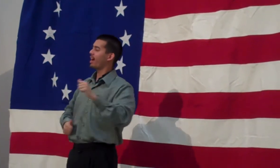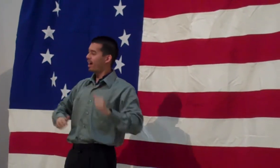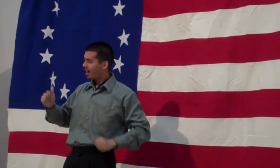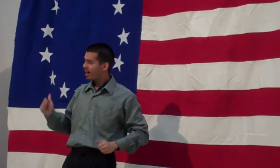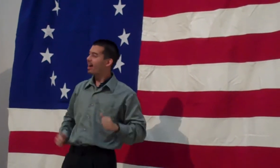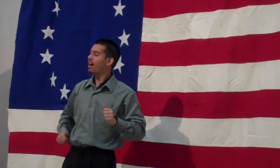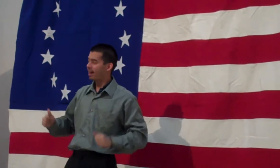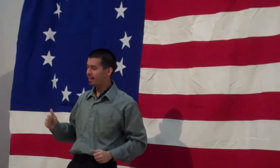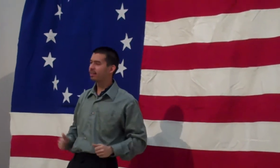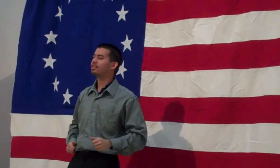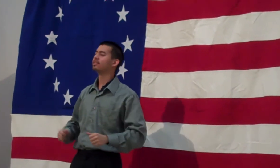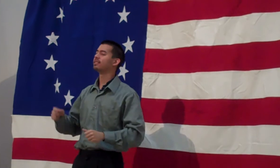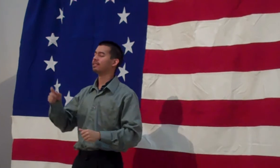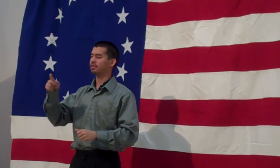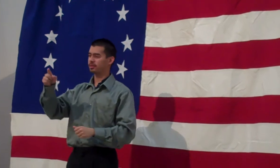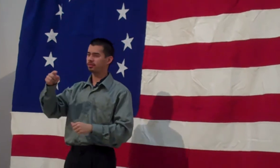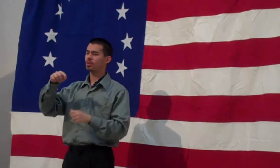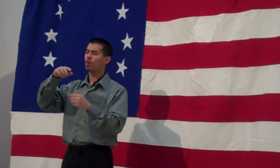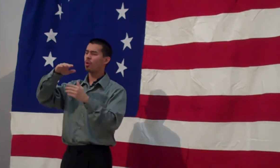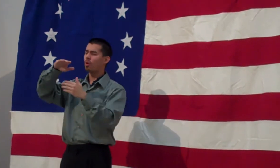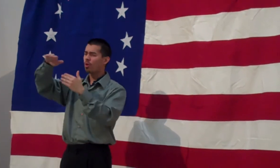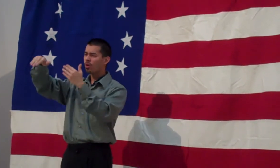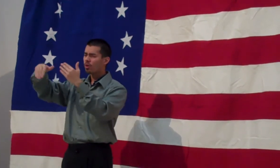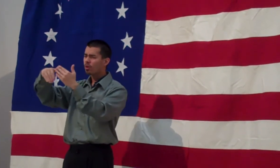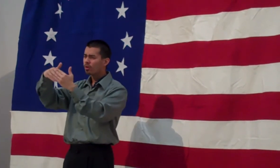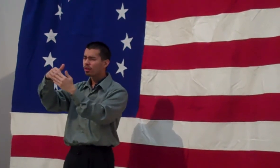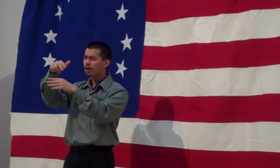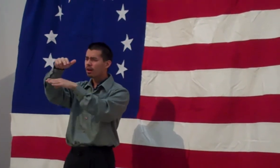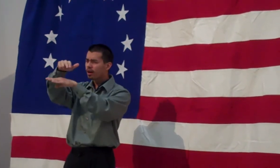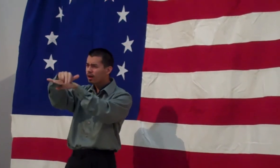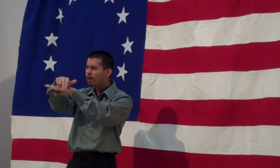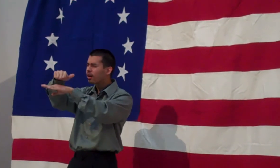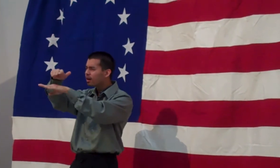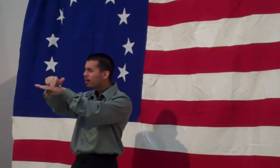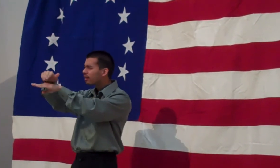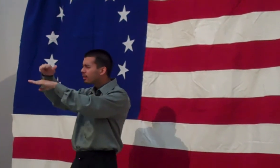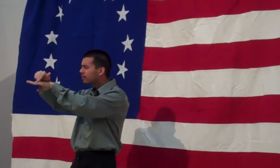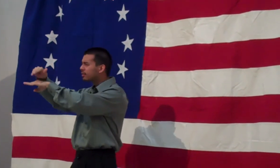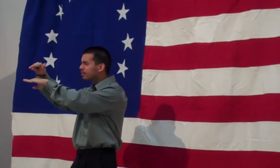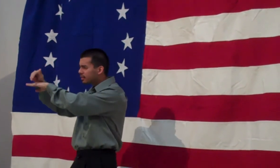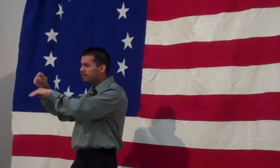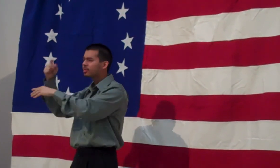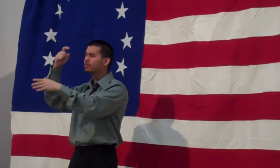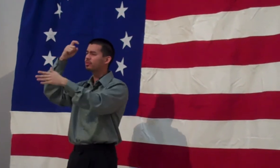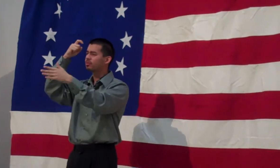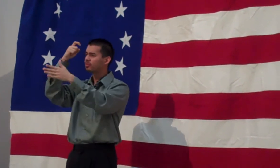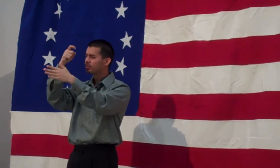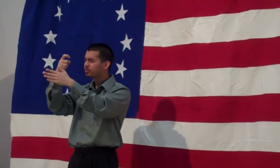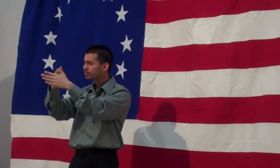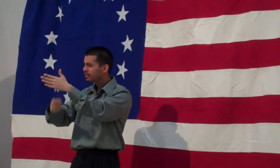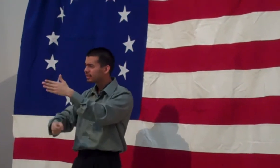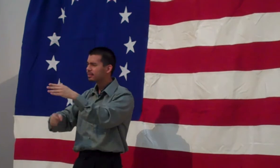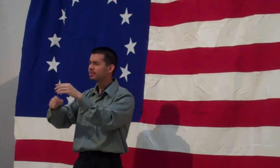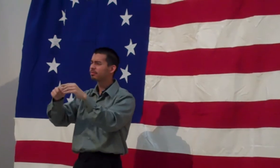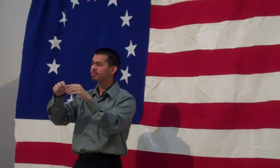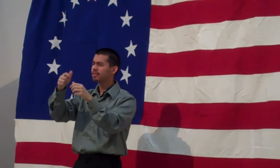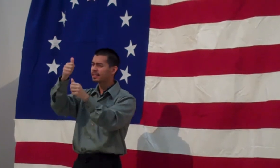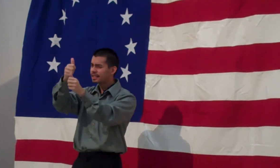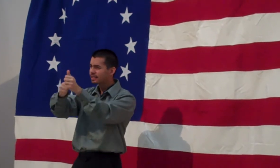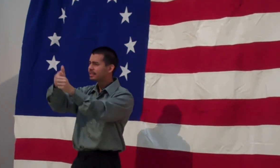Congas. Maracas. Tambourine. All with price tags dangling.